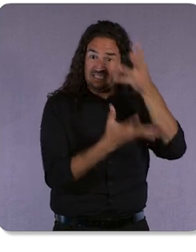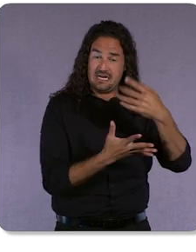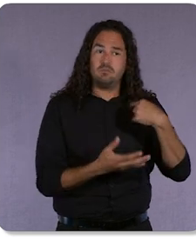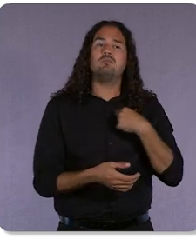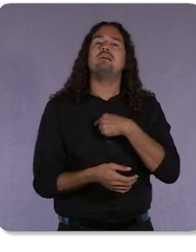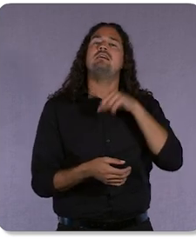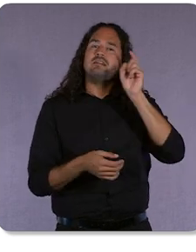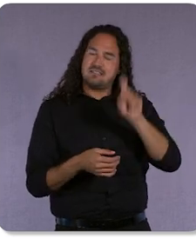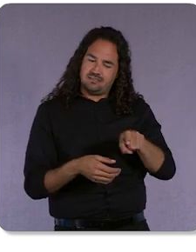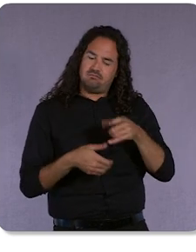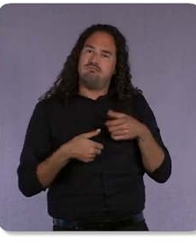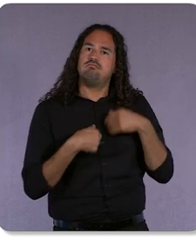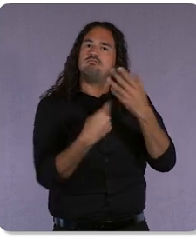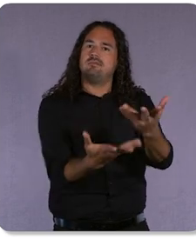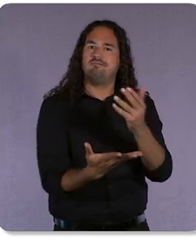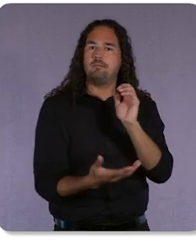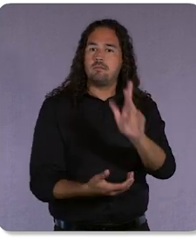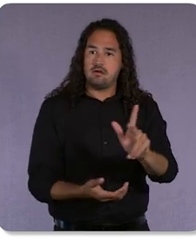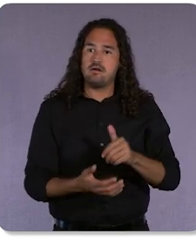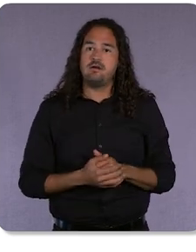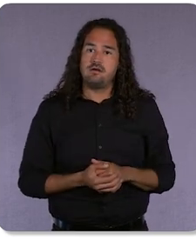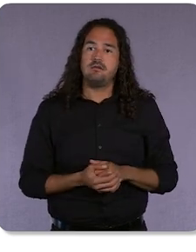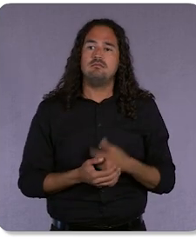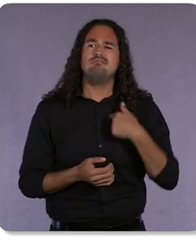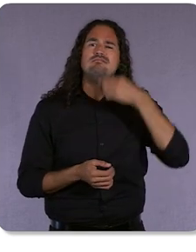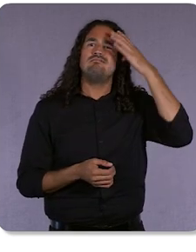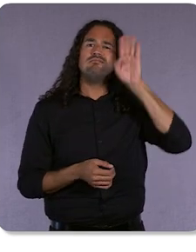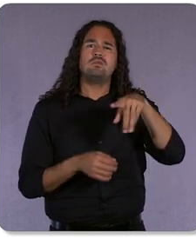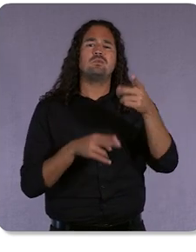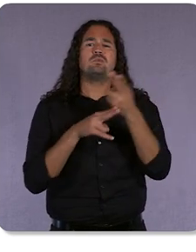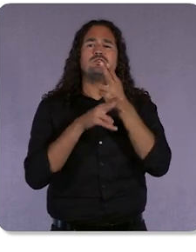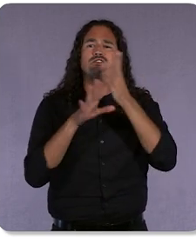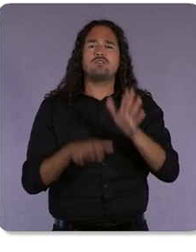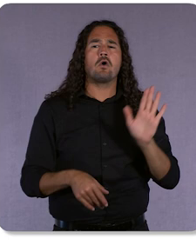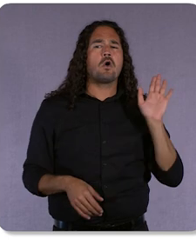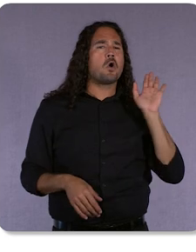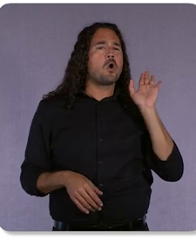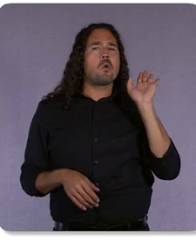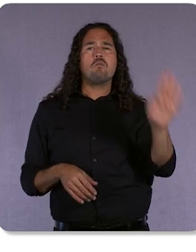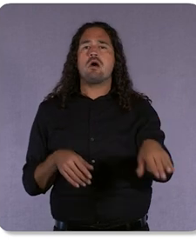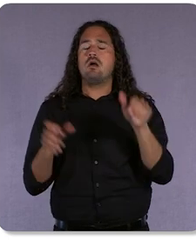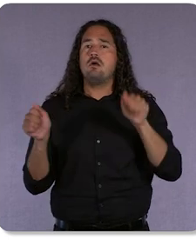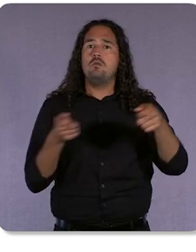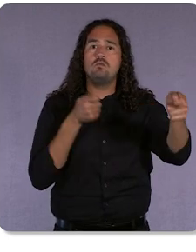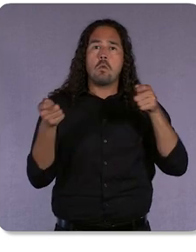We need users to know all the ways they can control the ads they see online. Users should have confidence that they control their data,